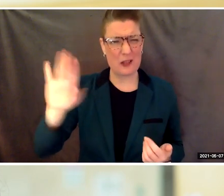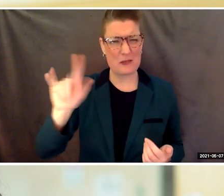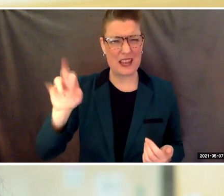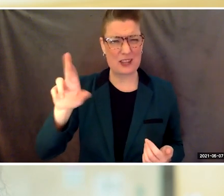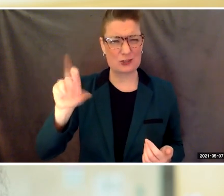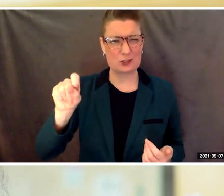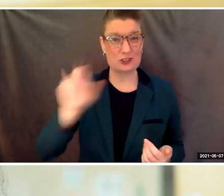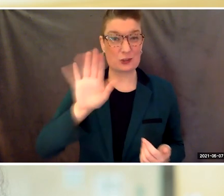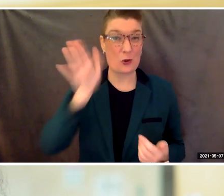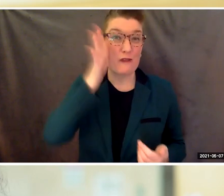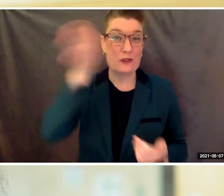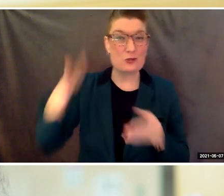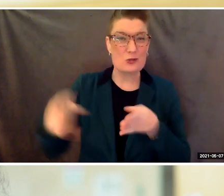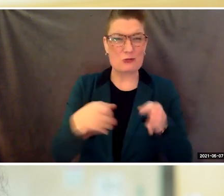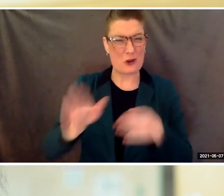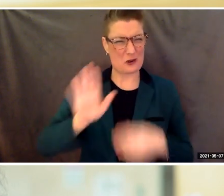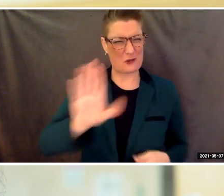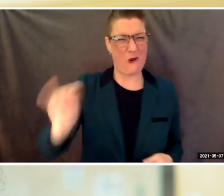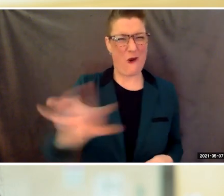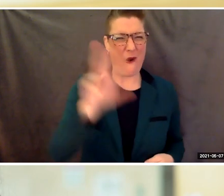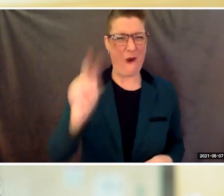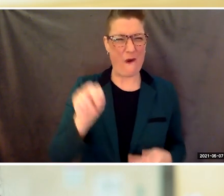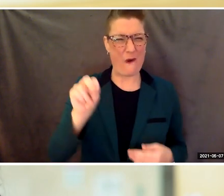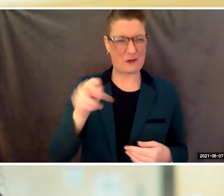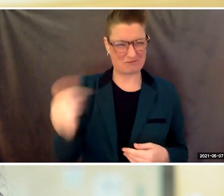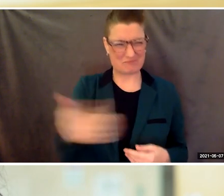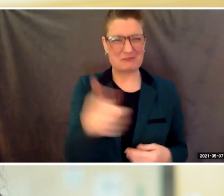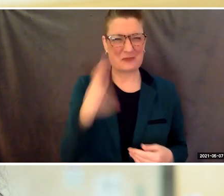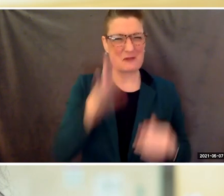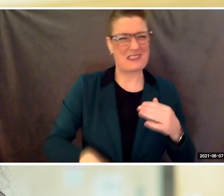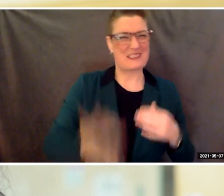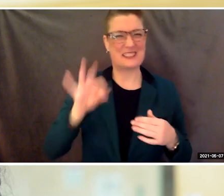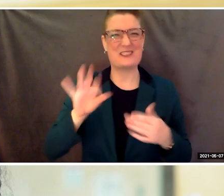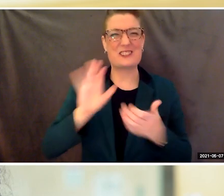Congratulations graduates of the class of 2021.